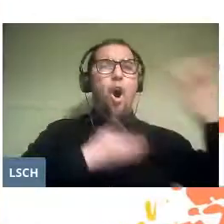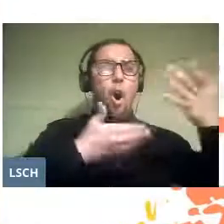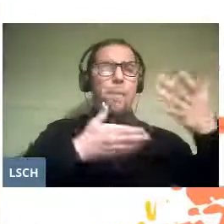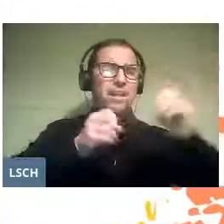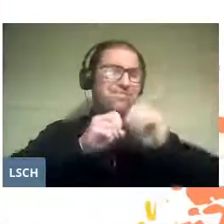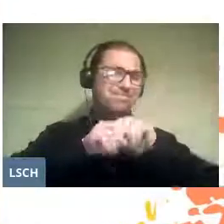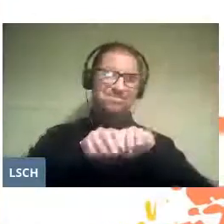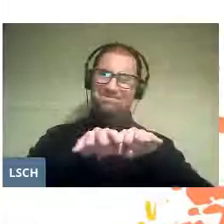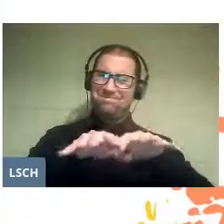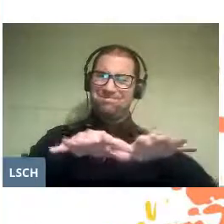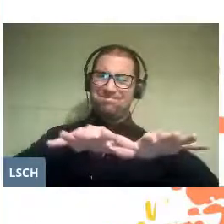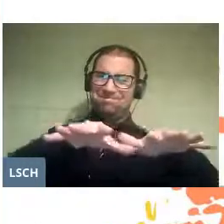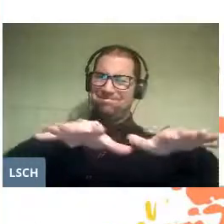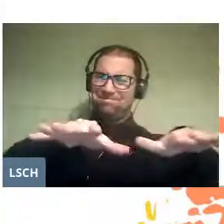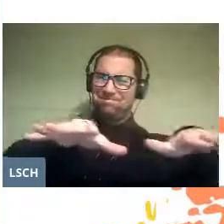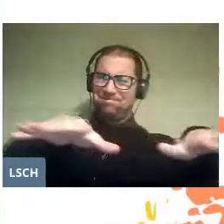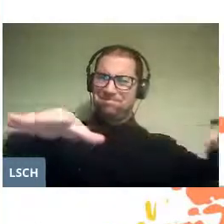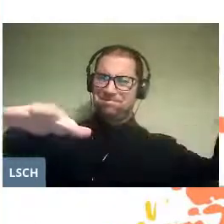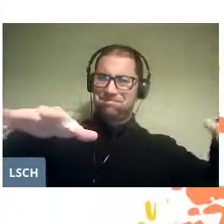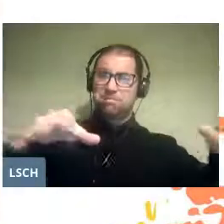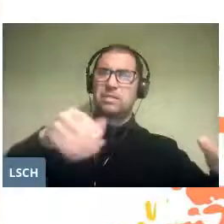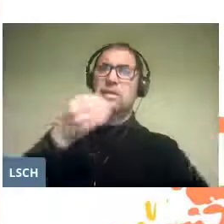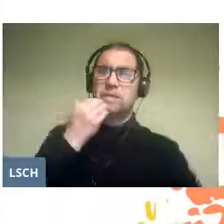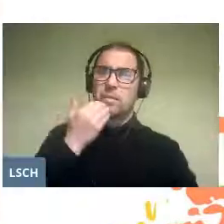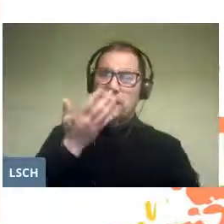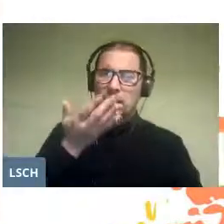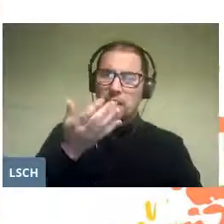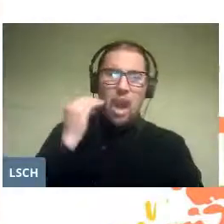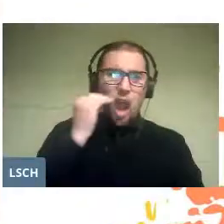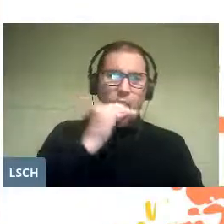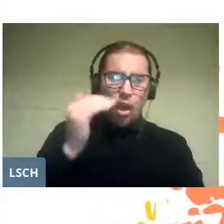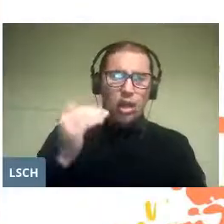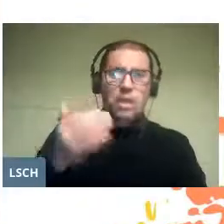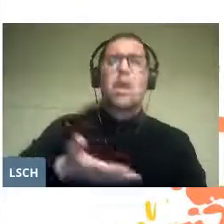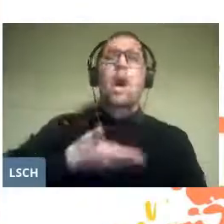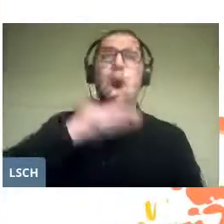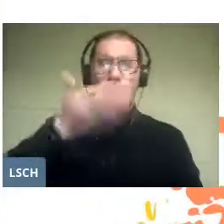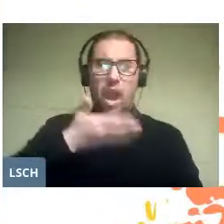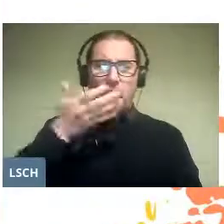Even more so if we take into account that the children sing in the following text: